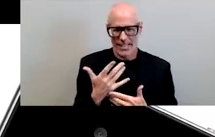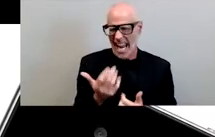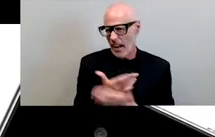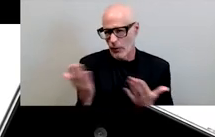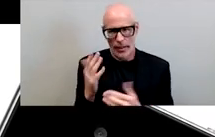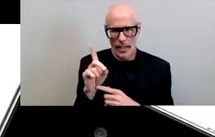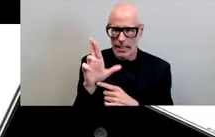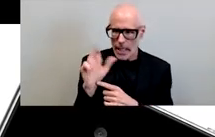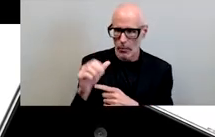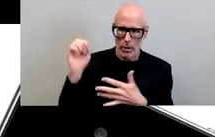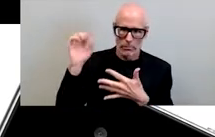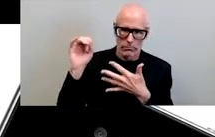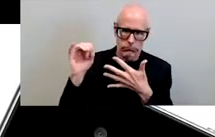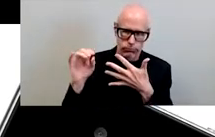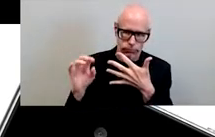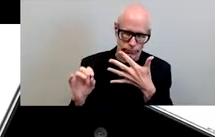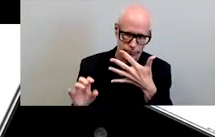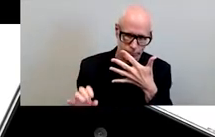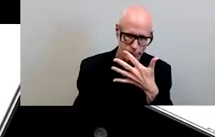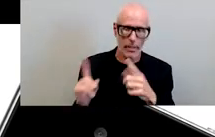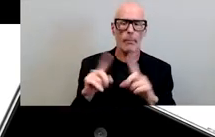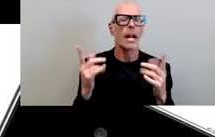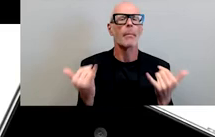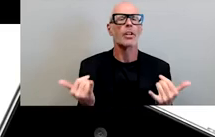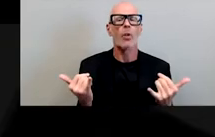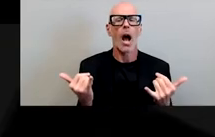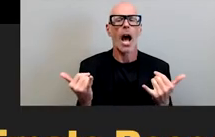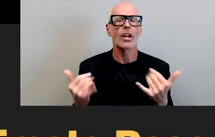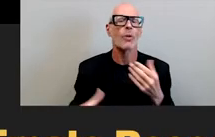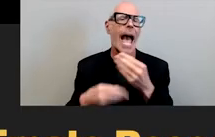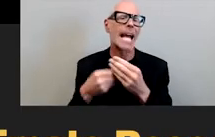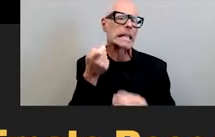establish my credibility as a scholar let me try to just like add just a little more to it so that